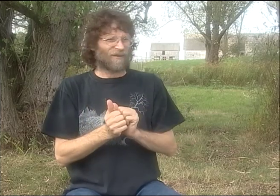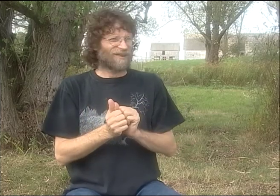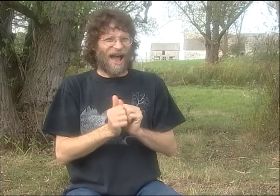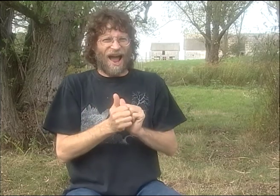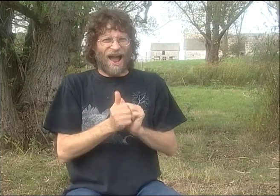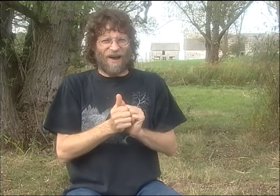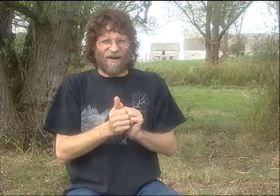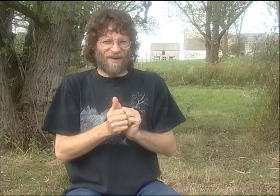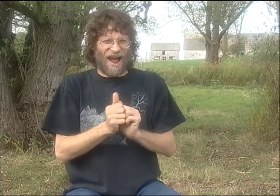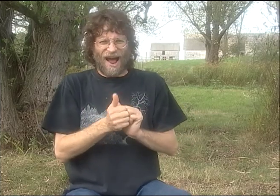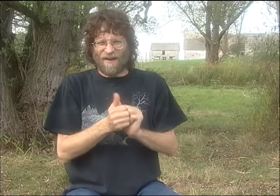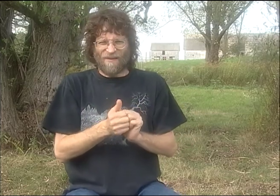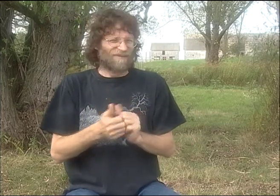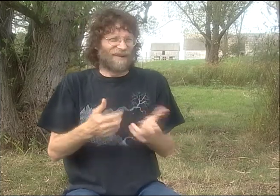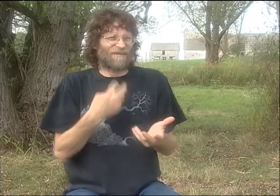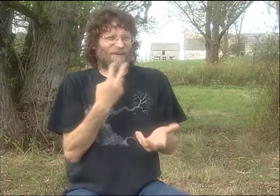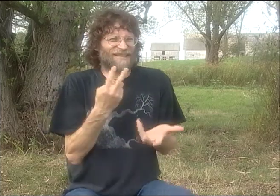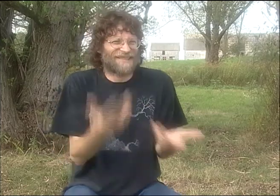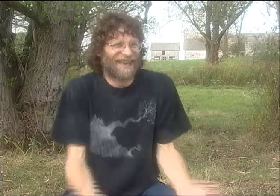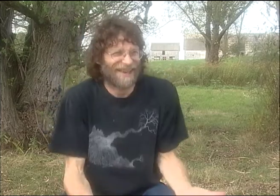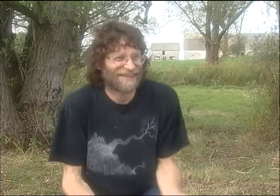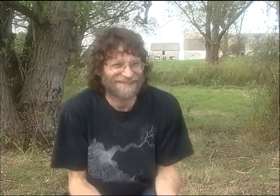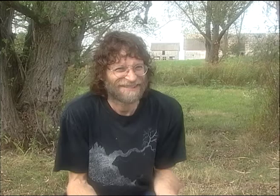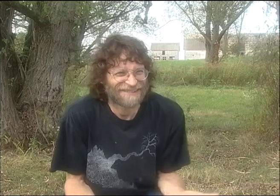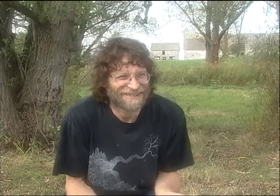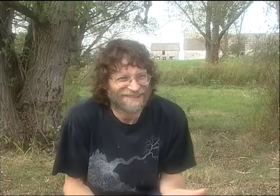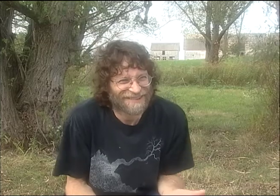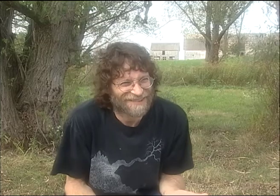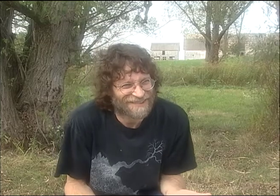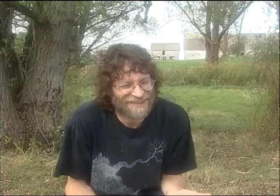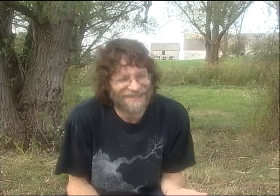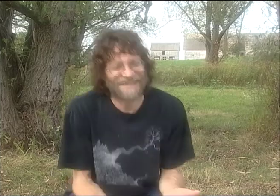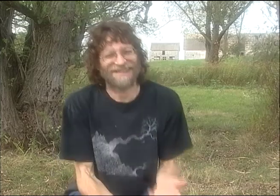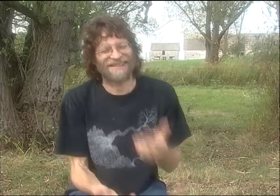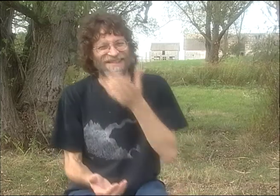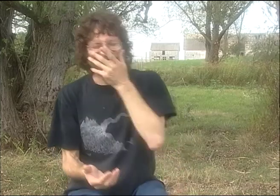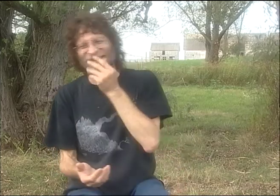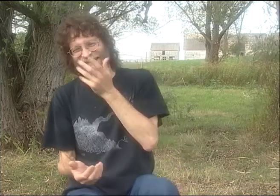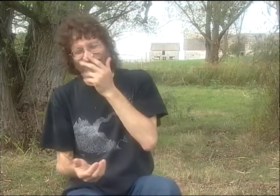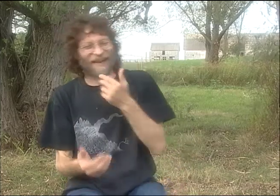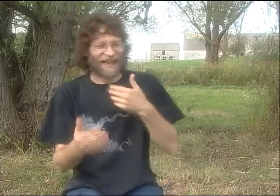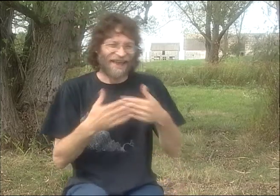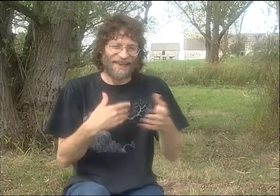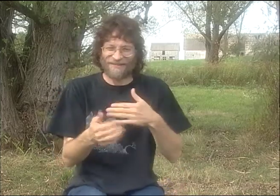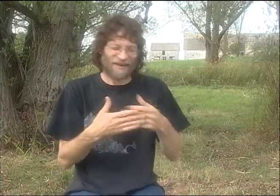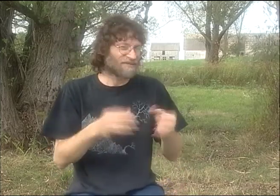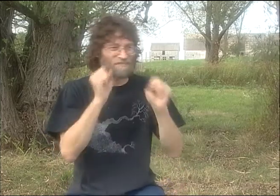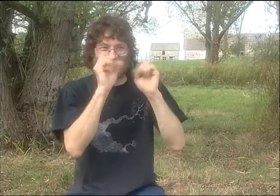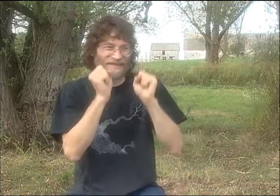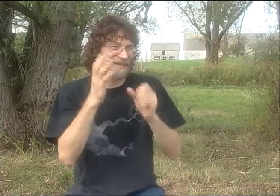IT WAS JUST INCREDIBLE. AND HOW HE WAS ABLE TO DO THAT, I DON'T KNOW. AND HOW WOULD I EVER VOICE THAT? I DON'T KNOW.